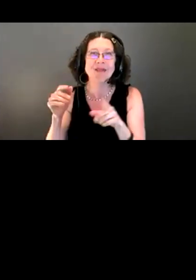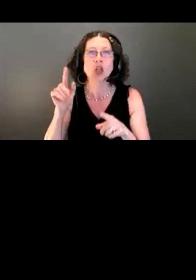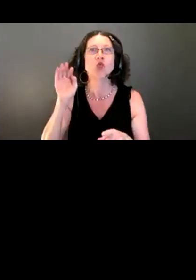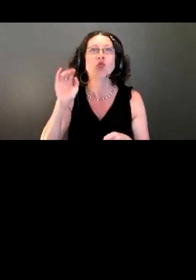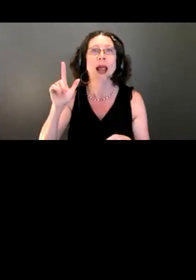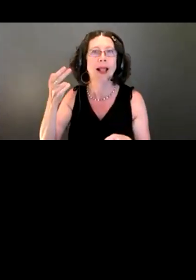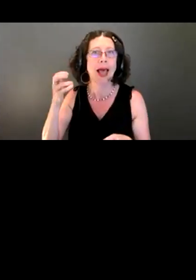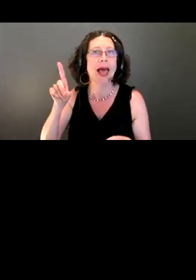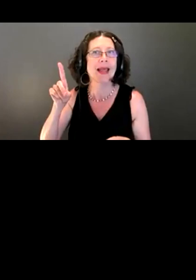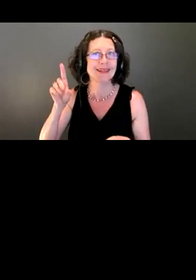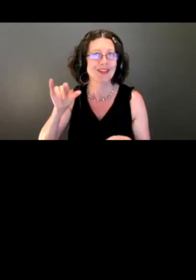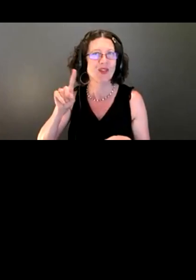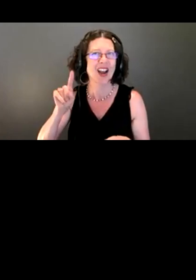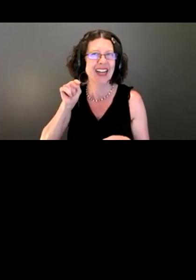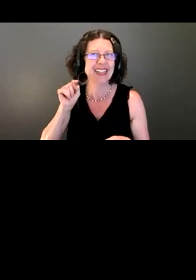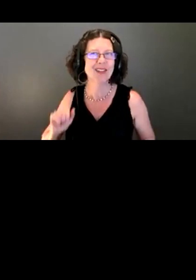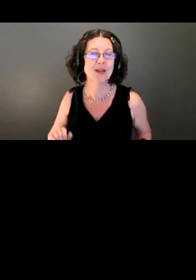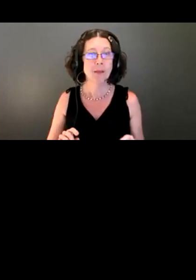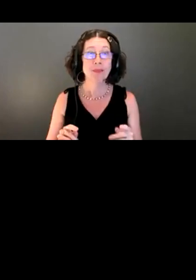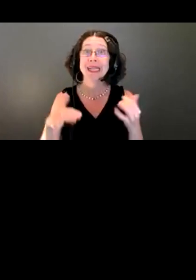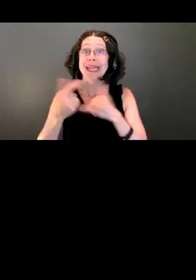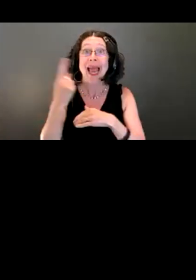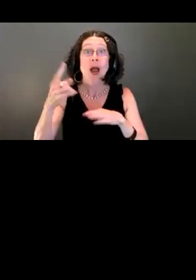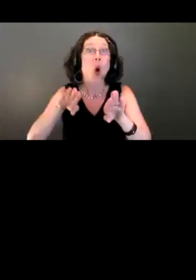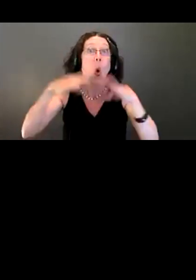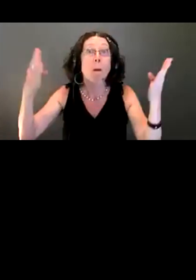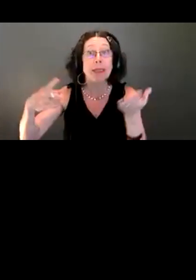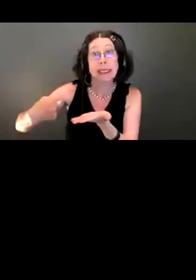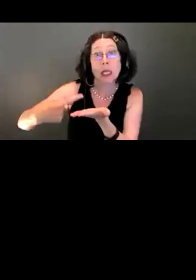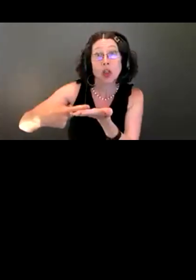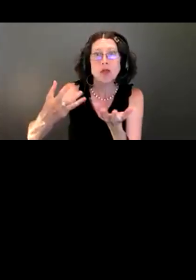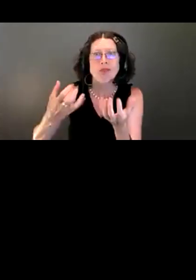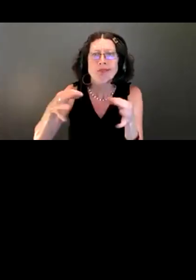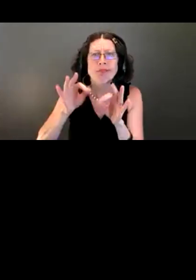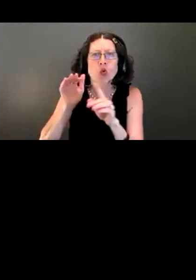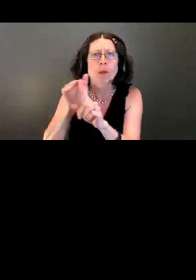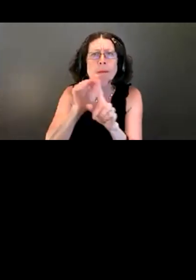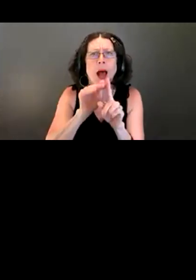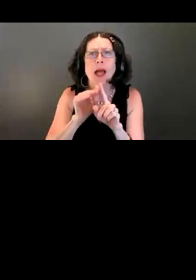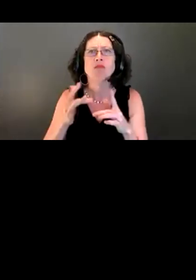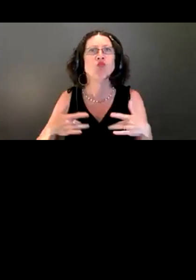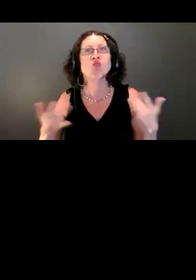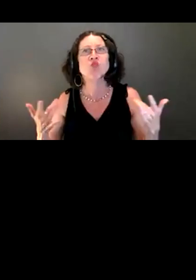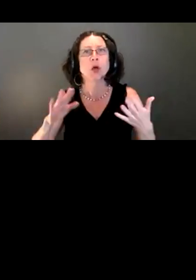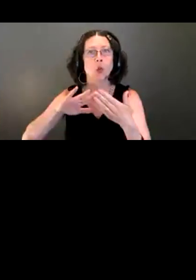Because we'll be hosting an open discussion, we want to remind everyone of some community expectations we have to make